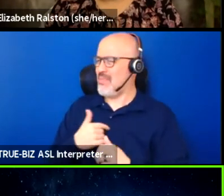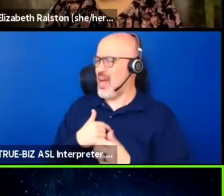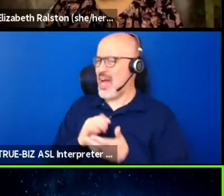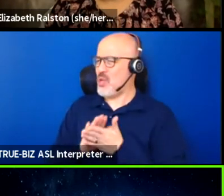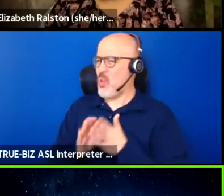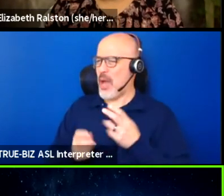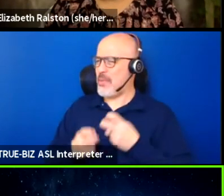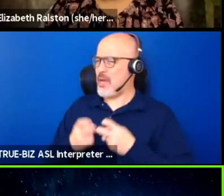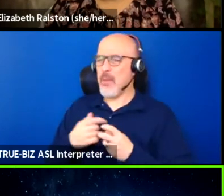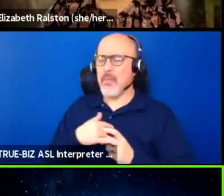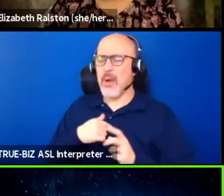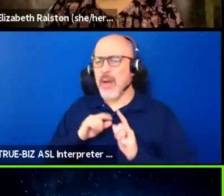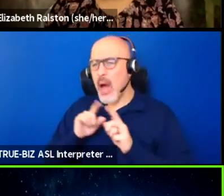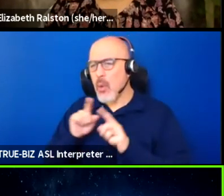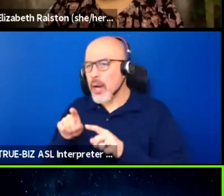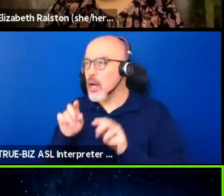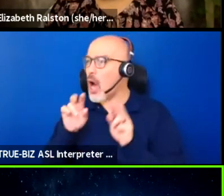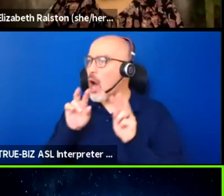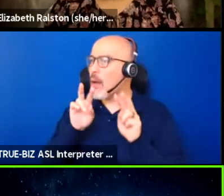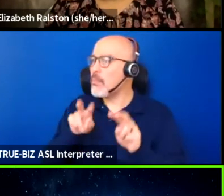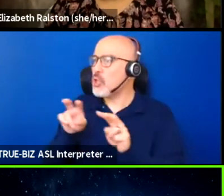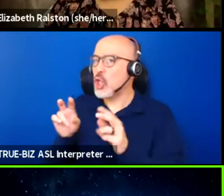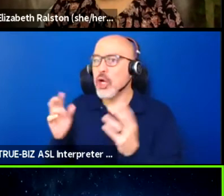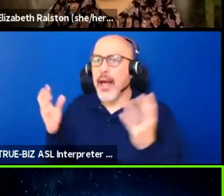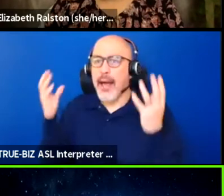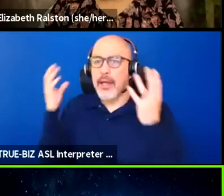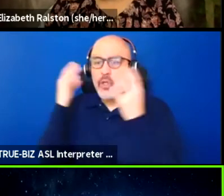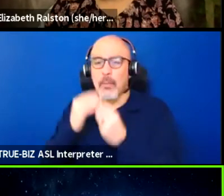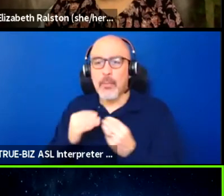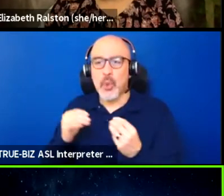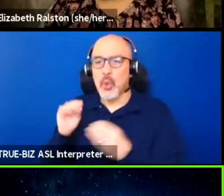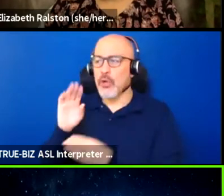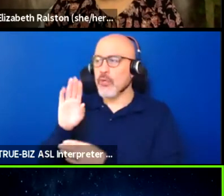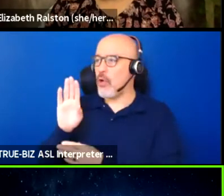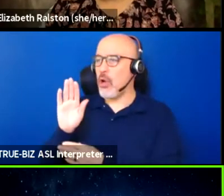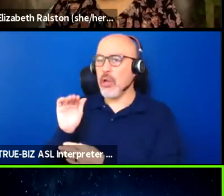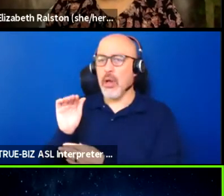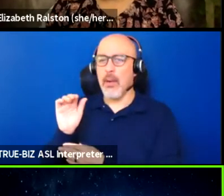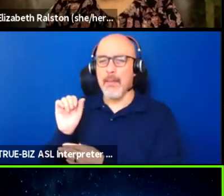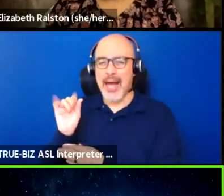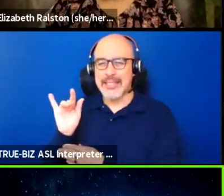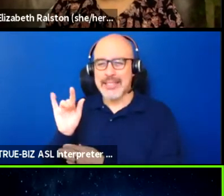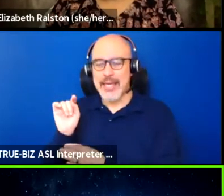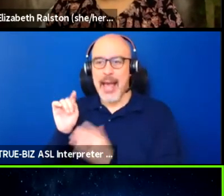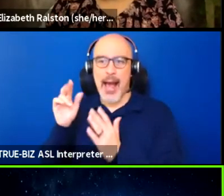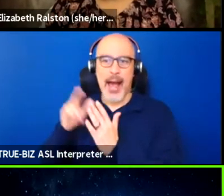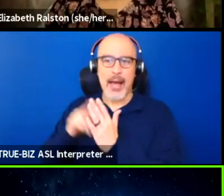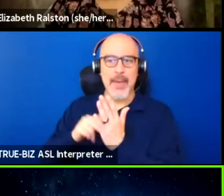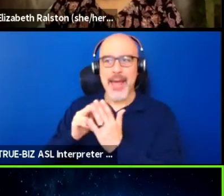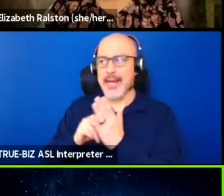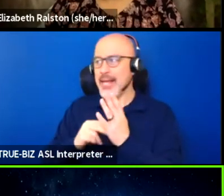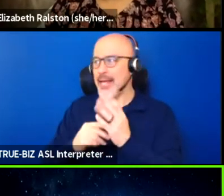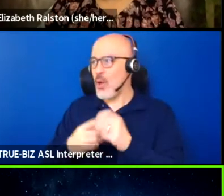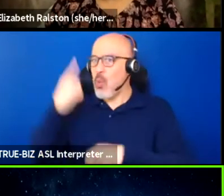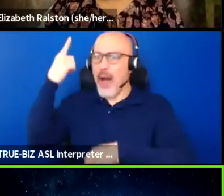and look at this gorgeous Basquiat painting, you know, this once in a lifetime opportunity, how am I,